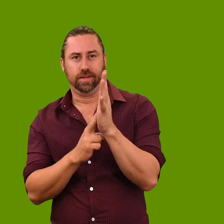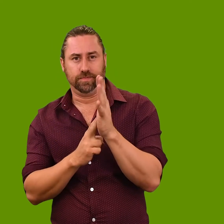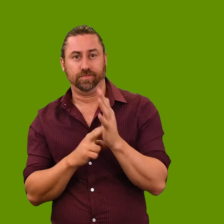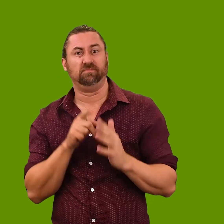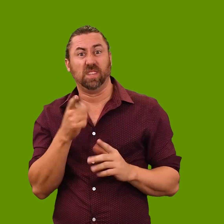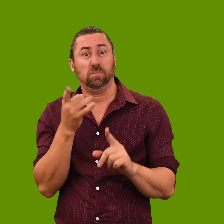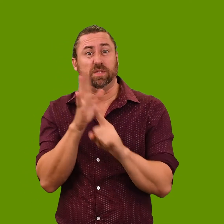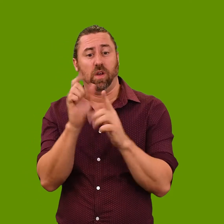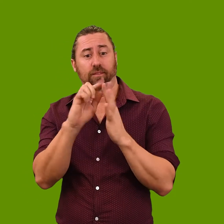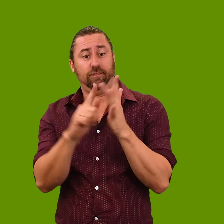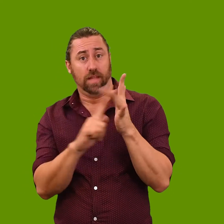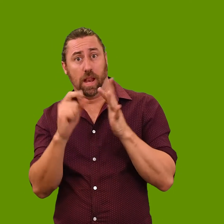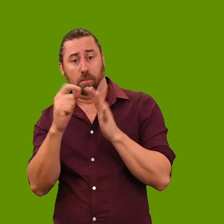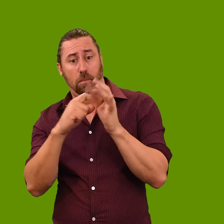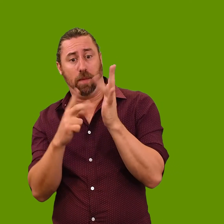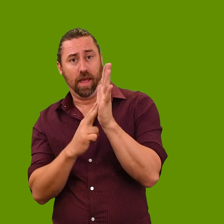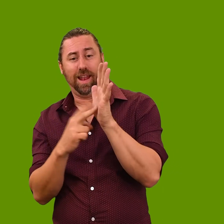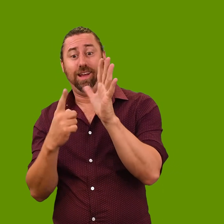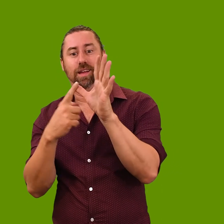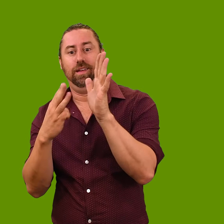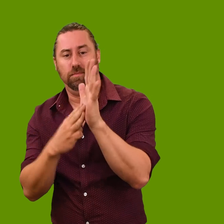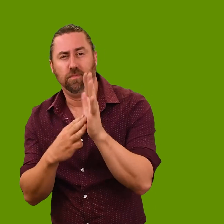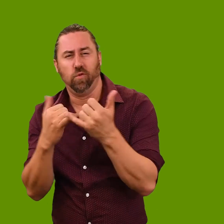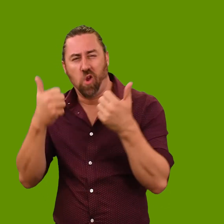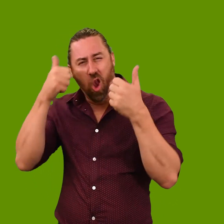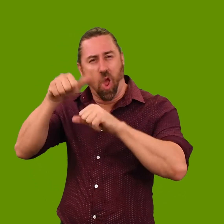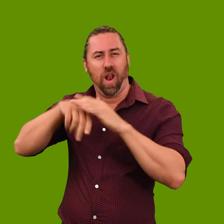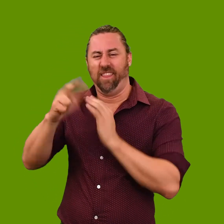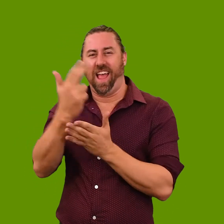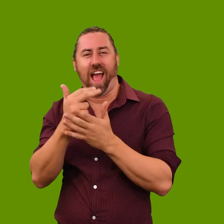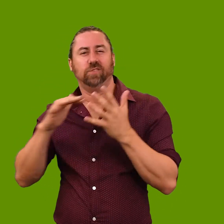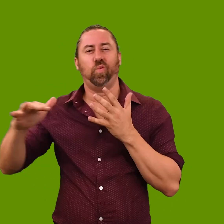Philip Bacon AM is a well-known and respected figure in the art world.